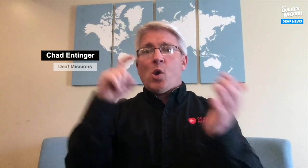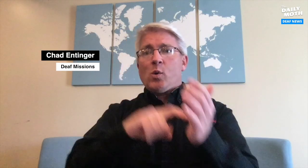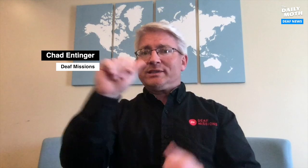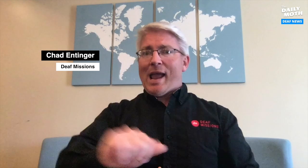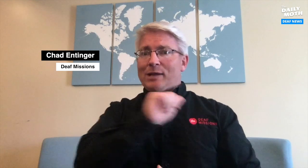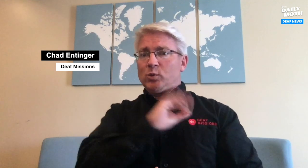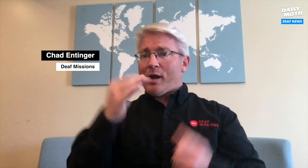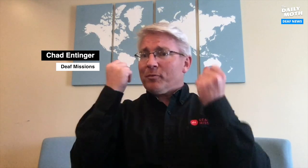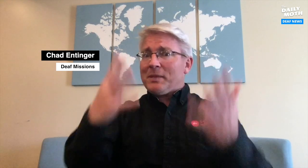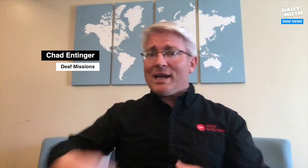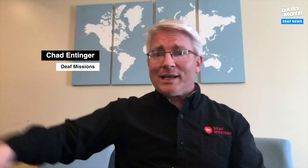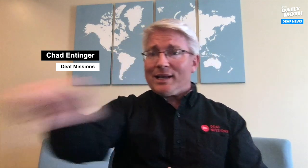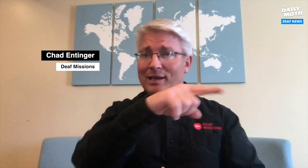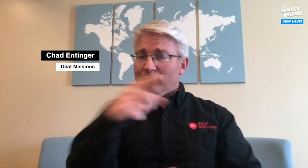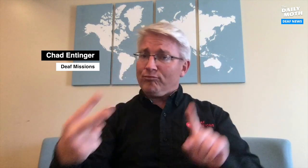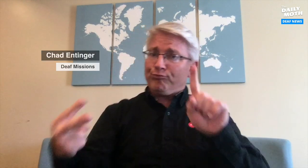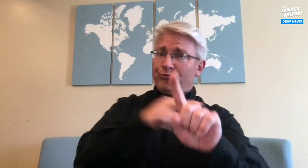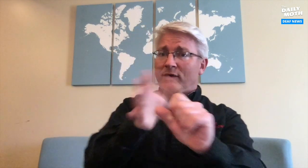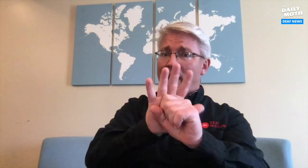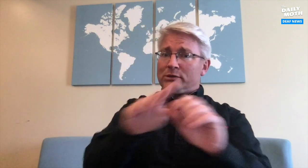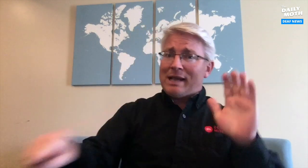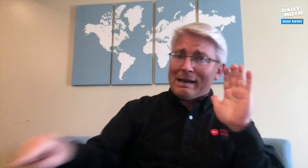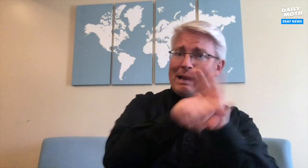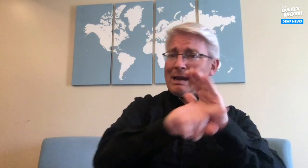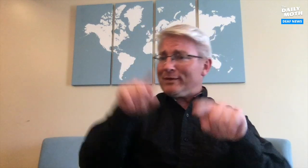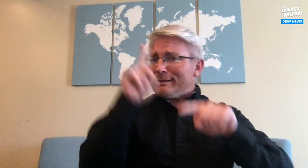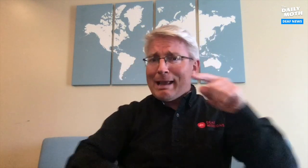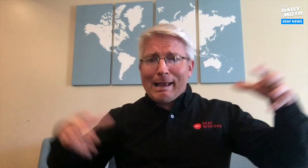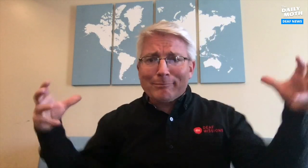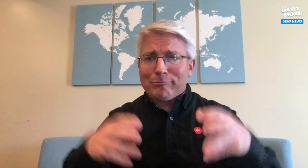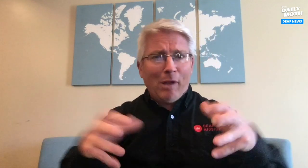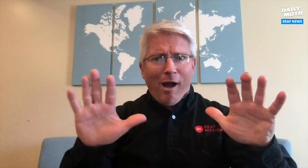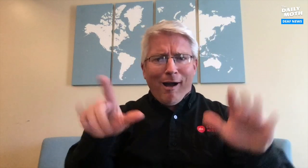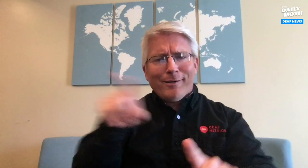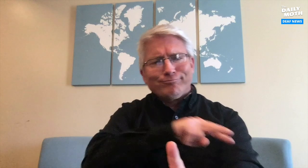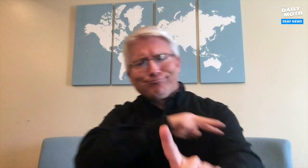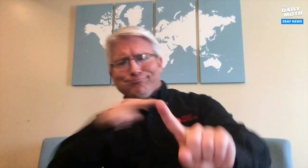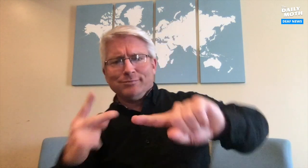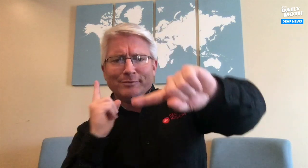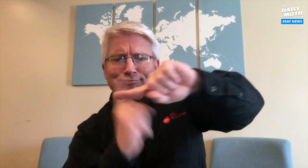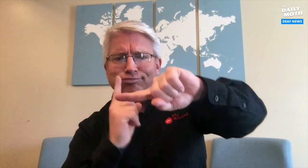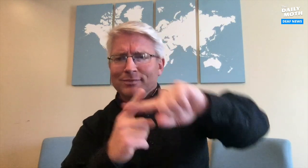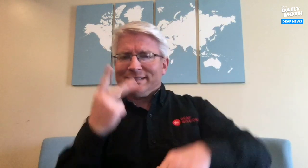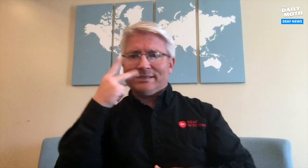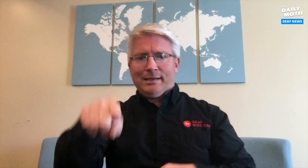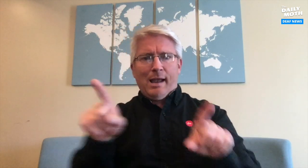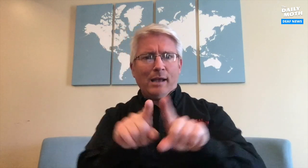I've noticed many of you have a negative attitude towards the coronavirus, because we're unable to get together. Let's look at it in a positive way and